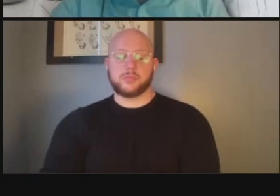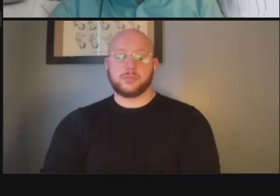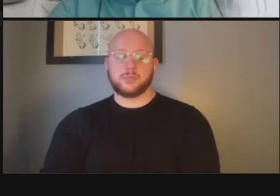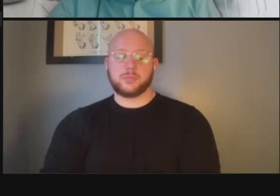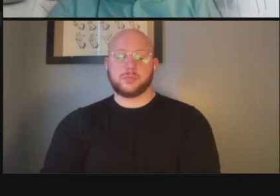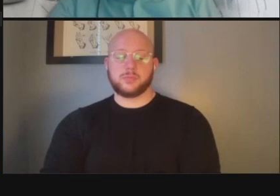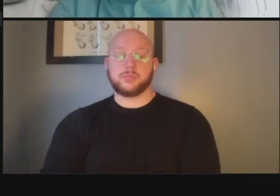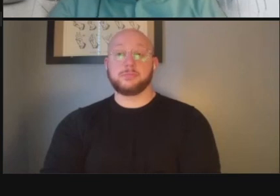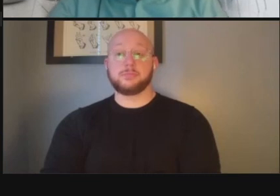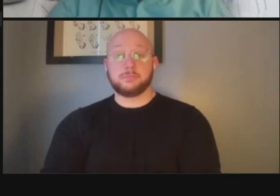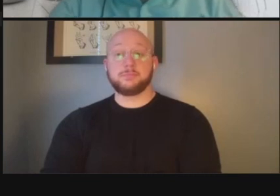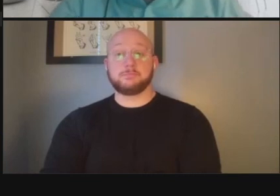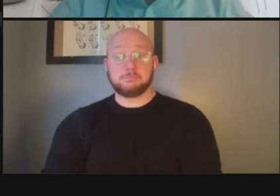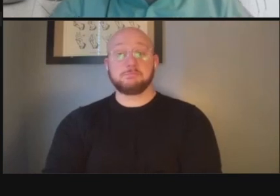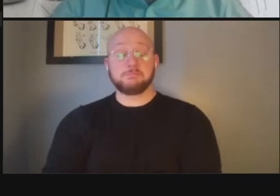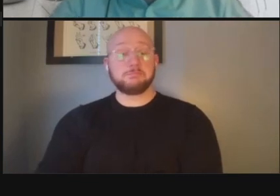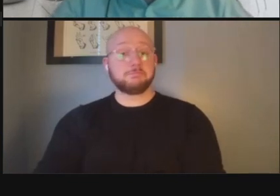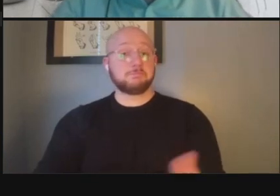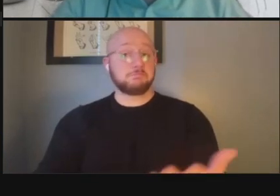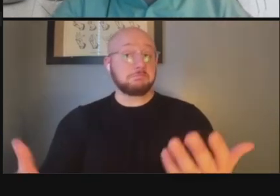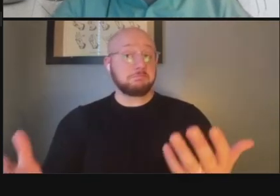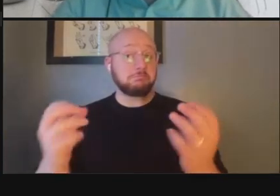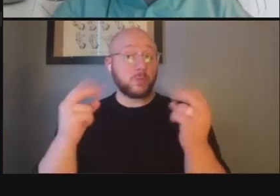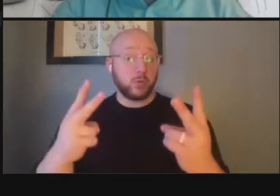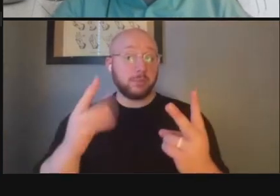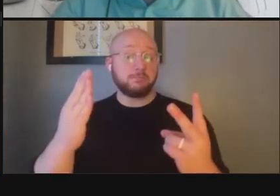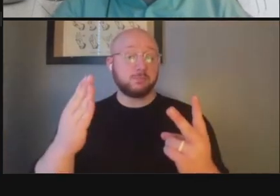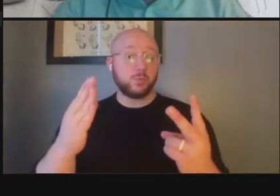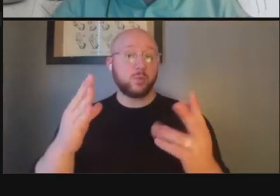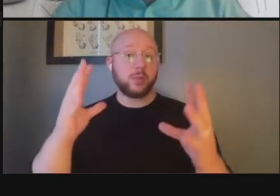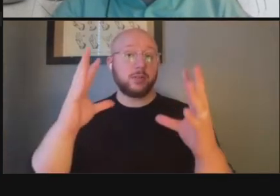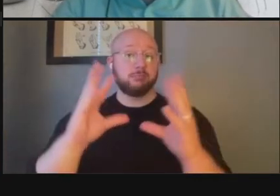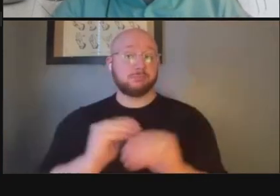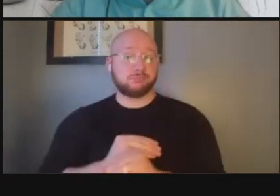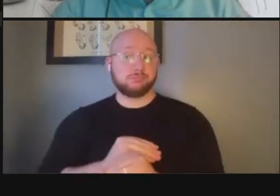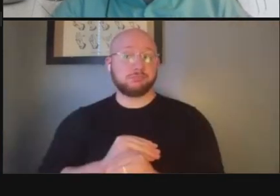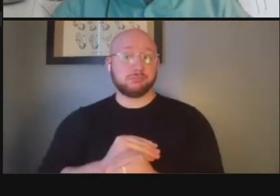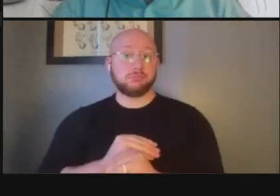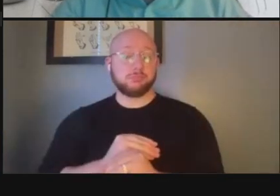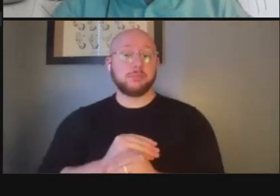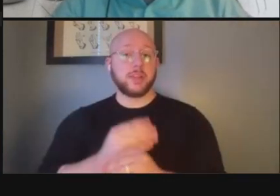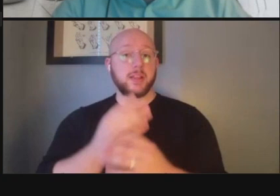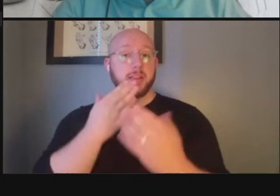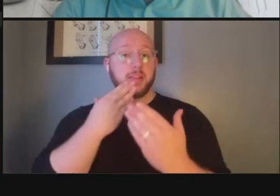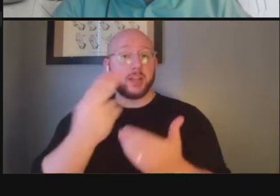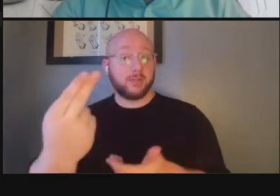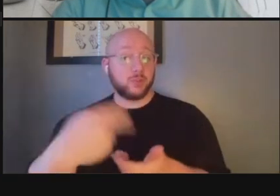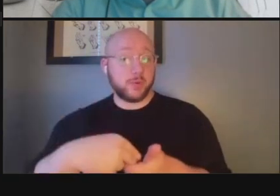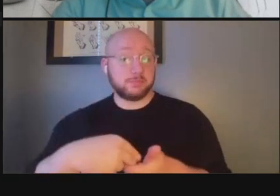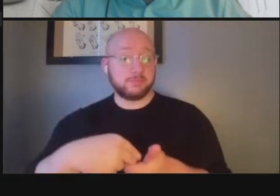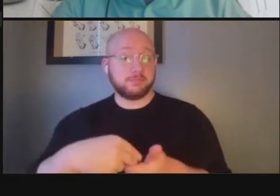okay uh we're going to close the meeting thank you for joining us um and uh we'll uh we'll